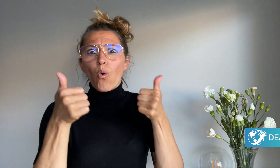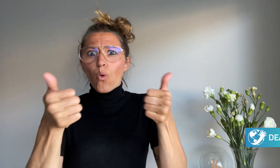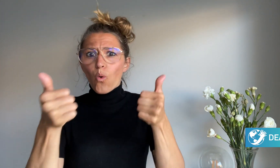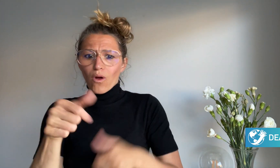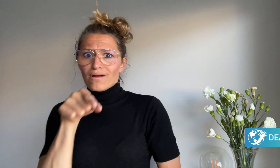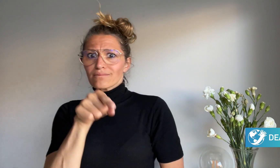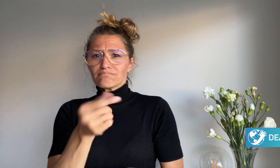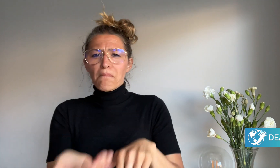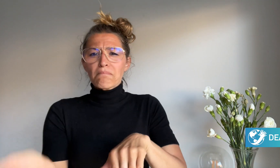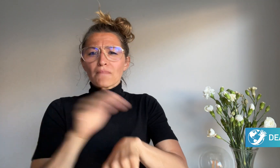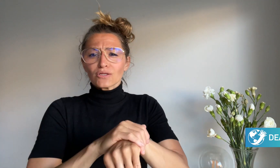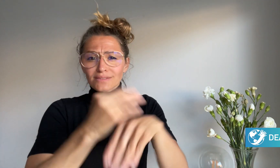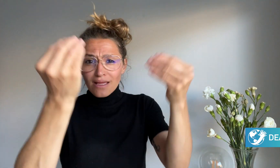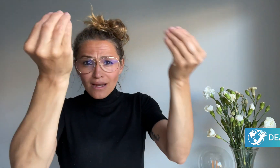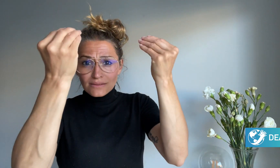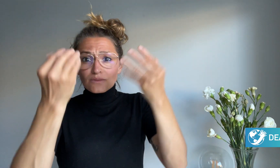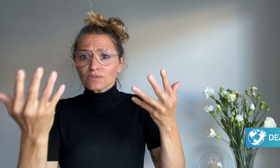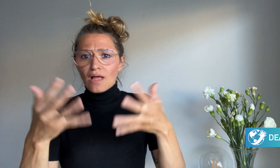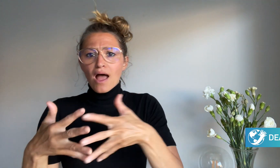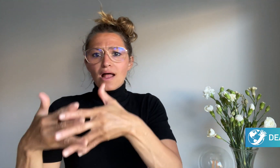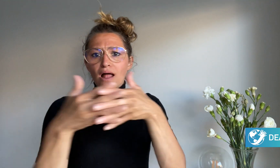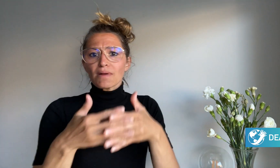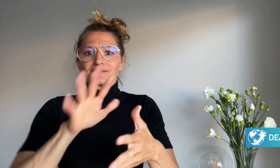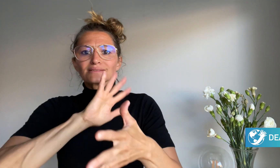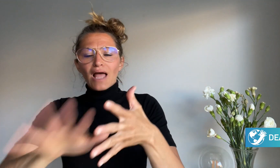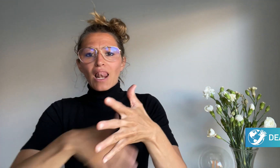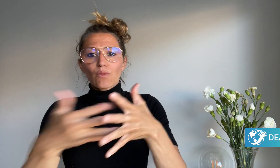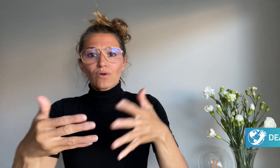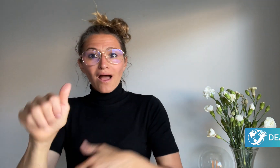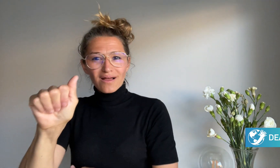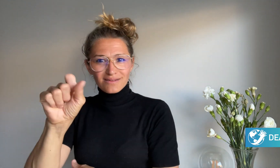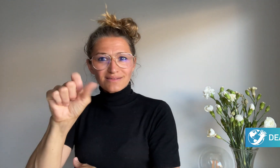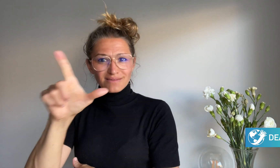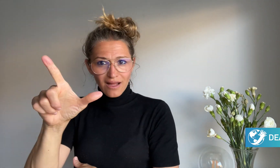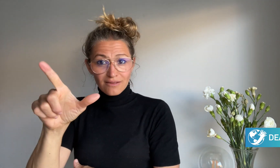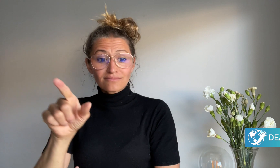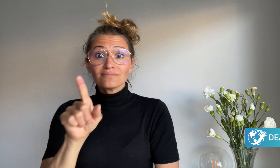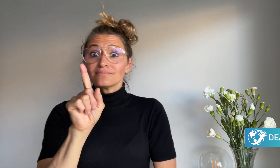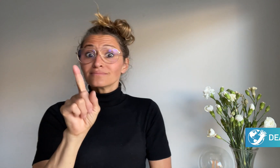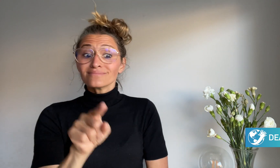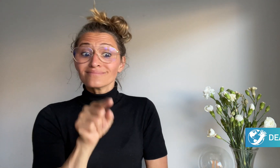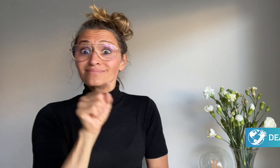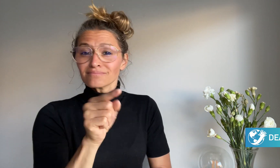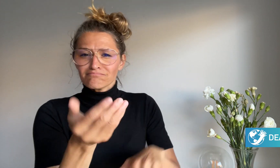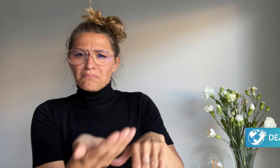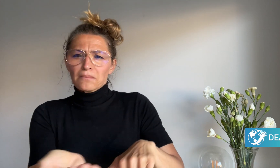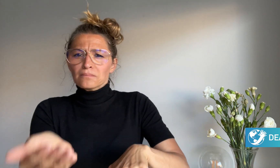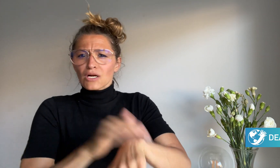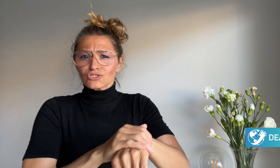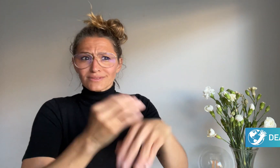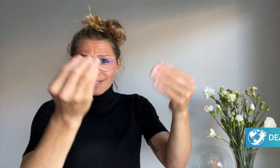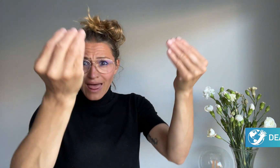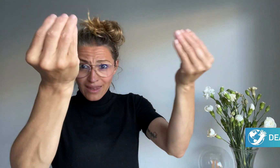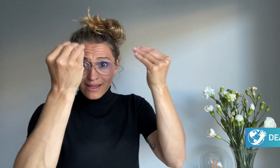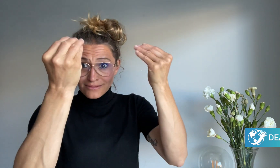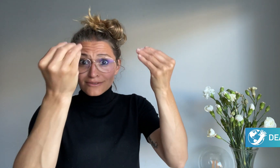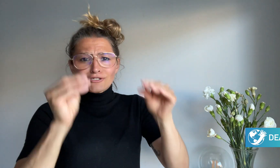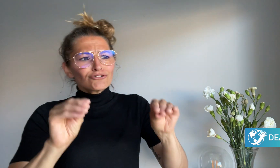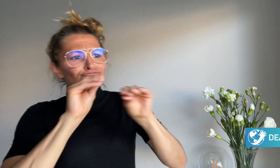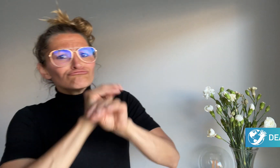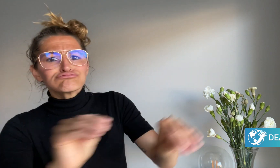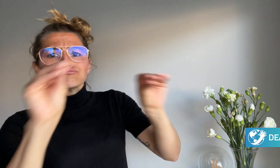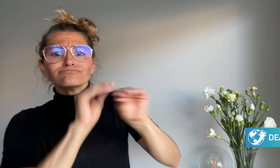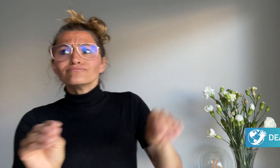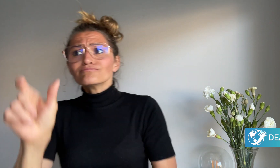a “Masterclass” for American Sign Language (ASL).